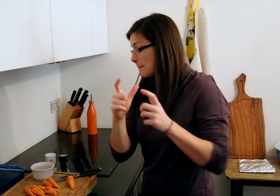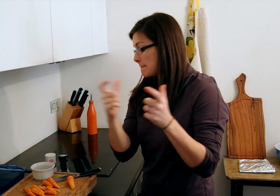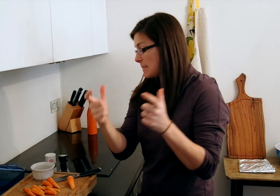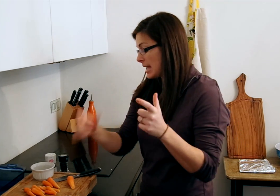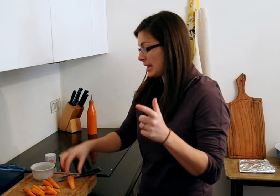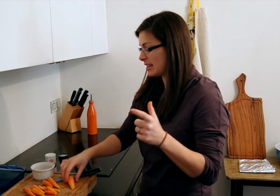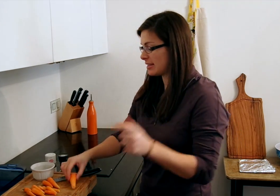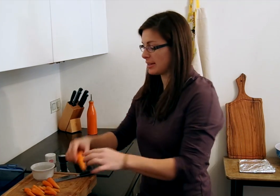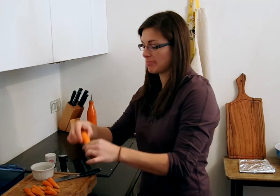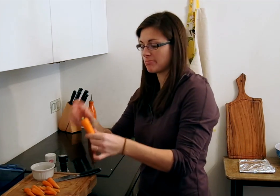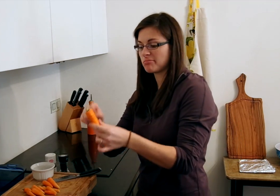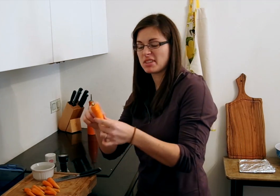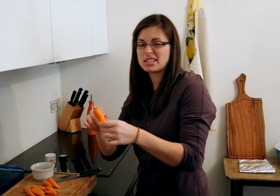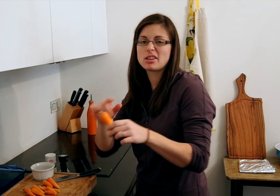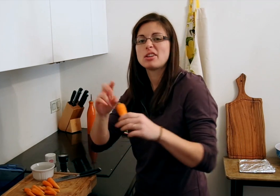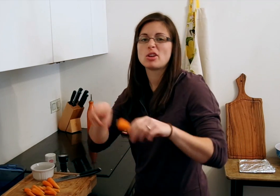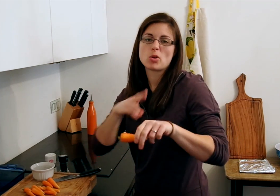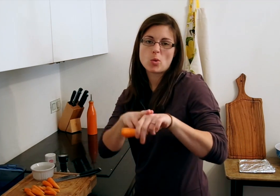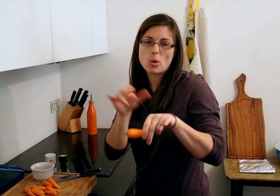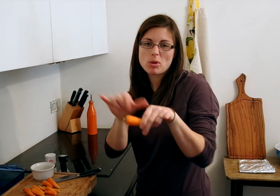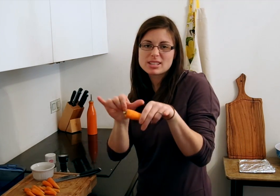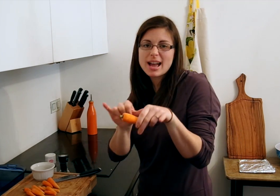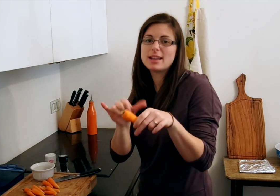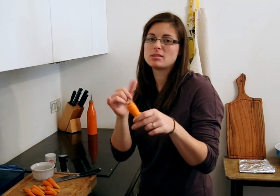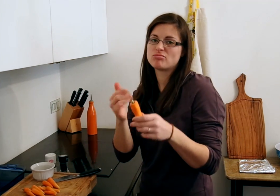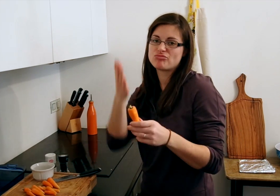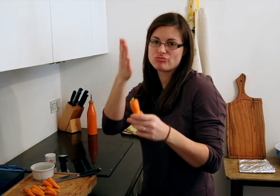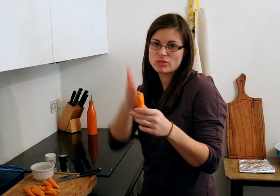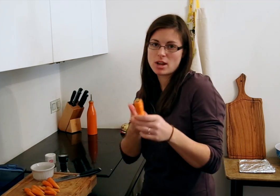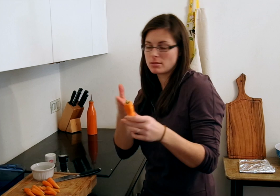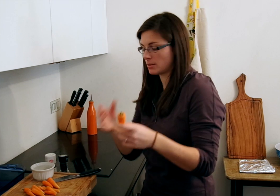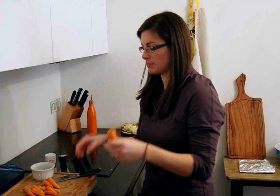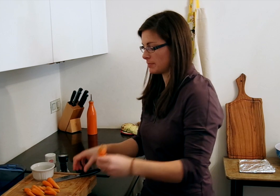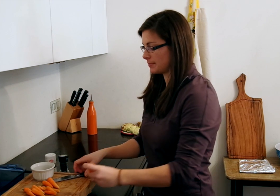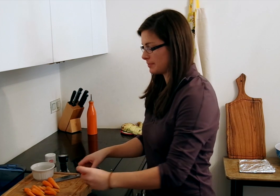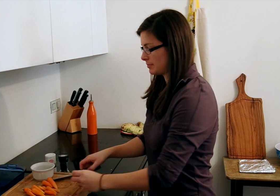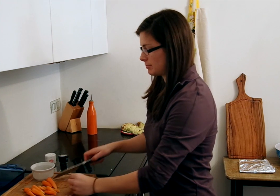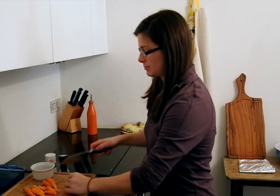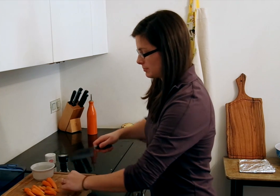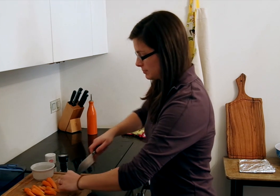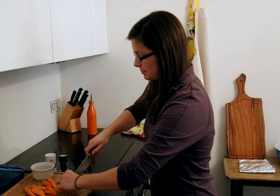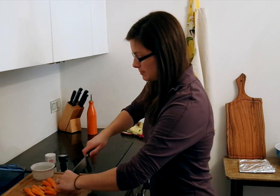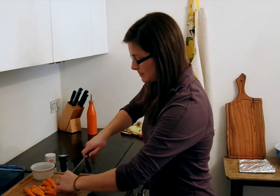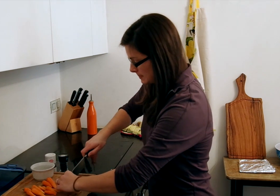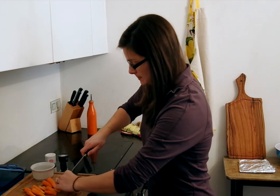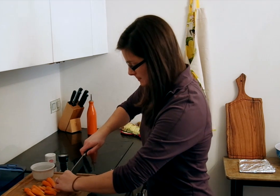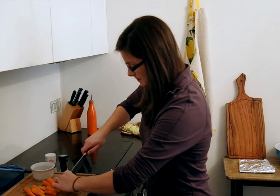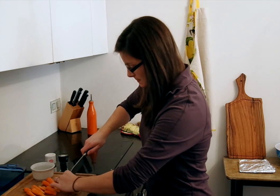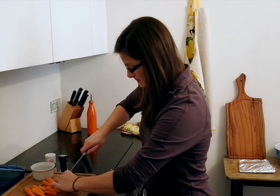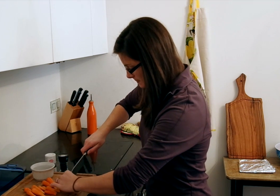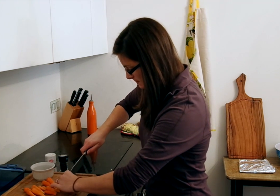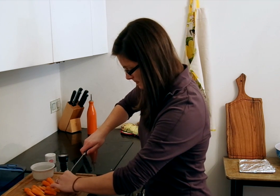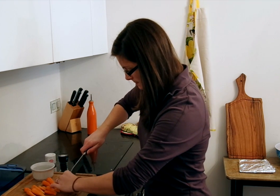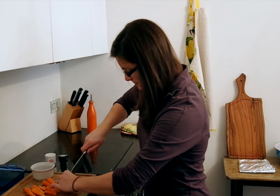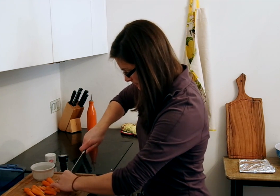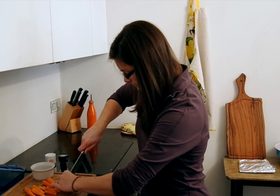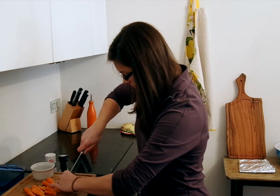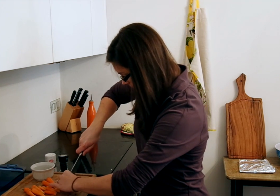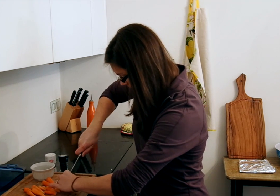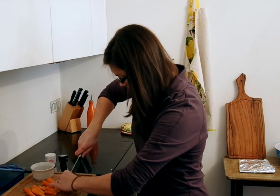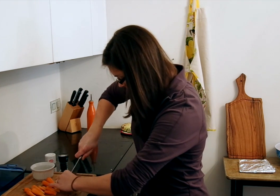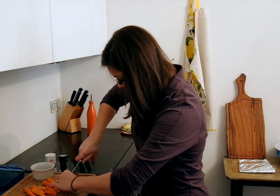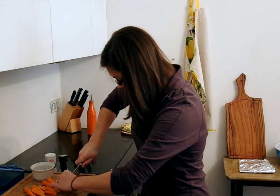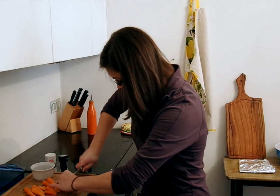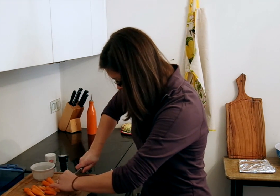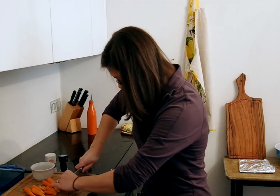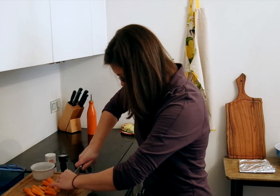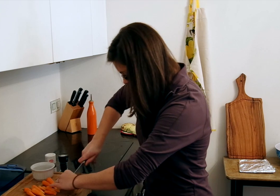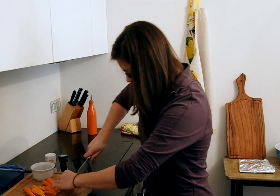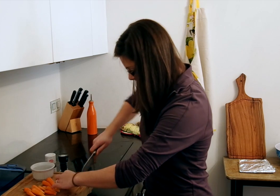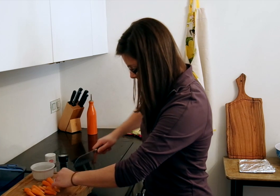but if they're not, cut them lengthwise like this.